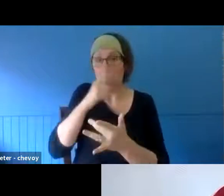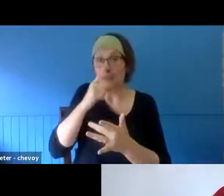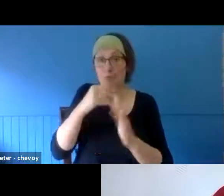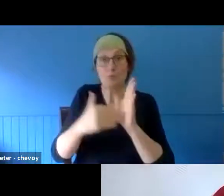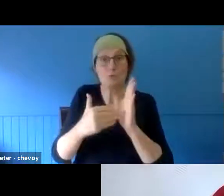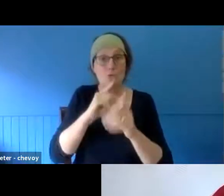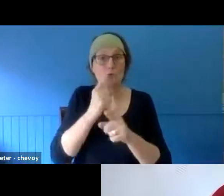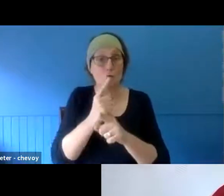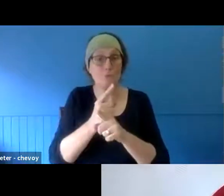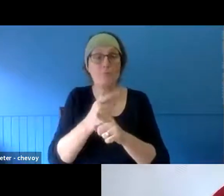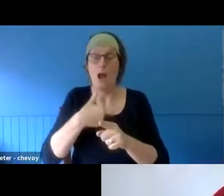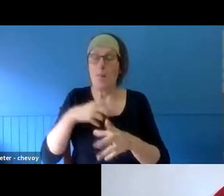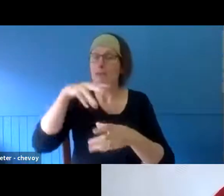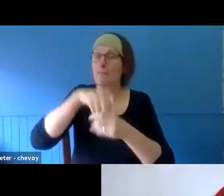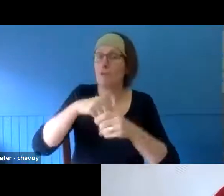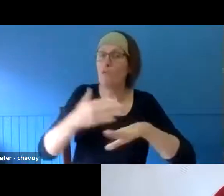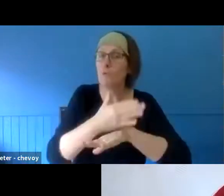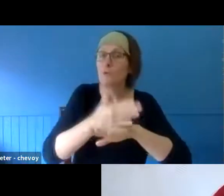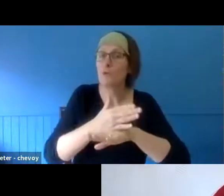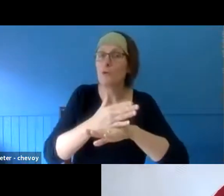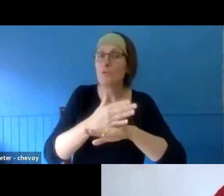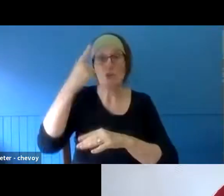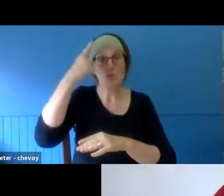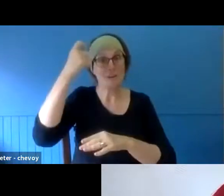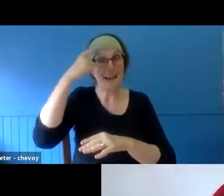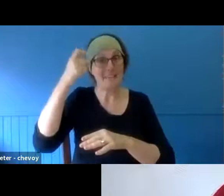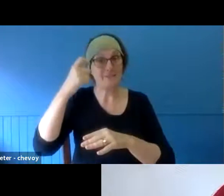started after the 2009 fires in Victoria, and I've worked with many